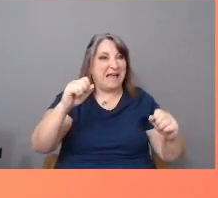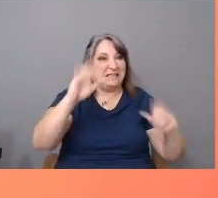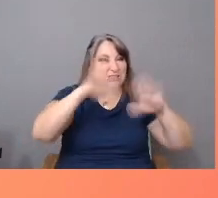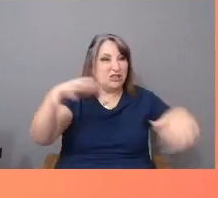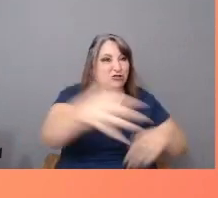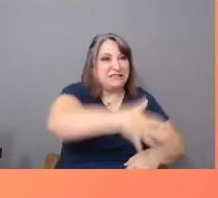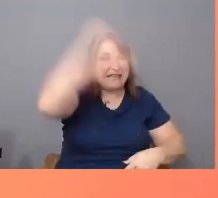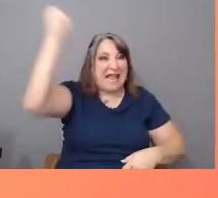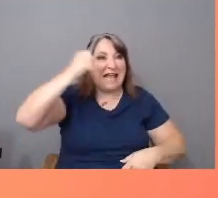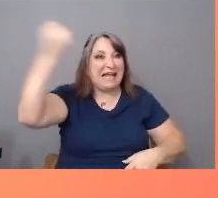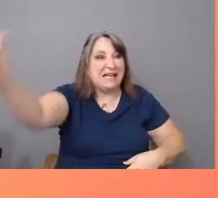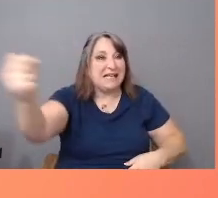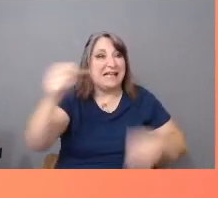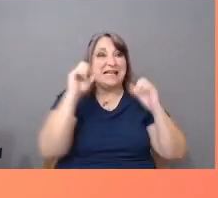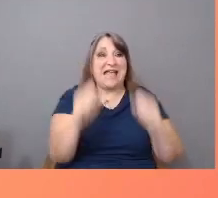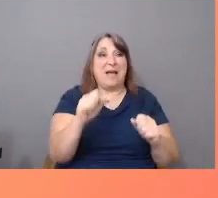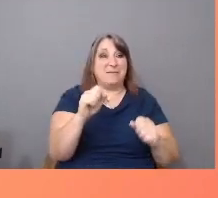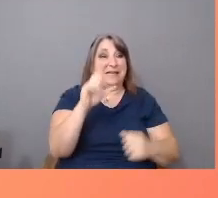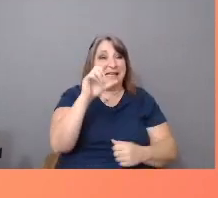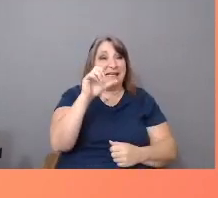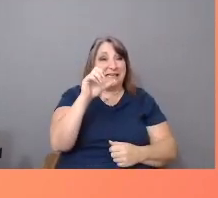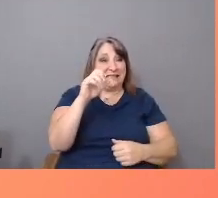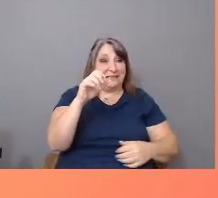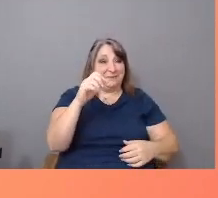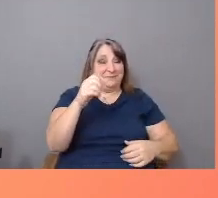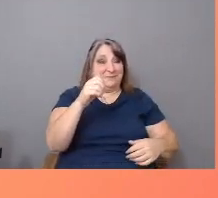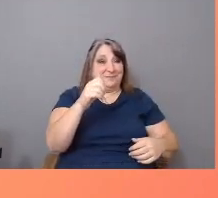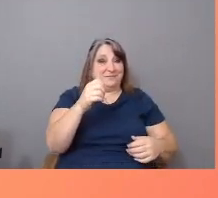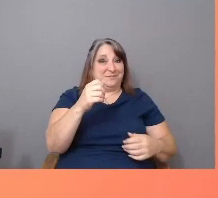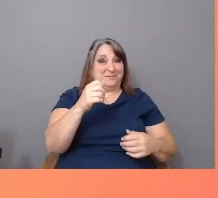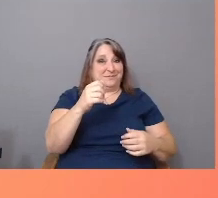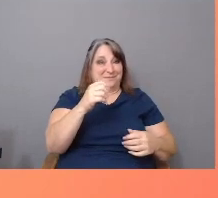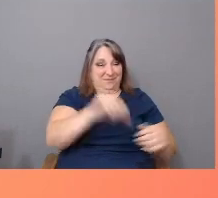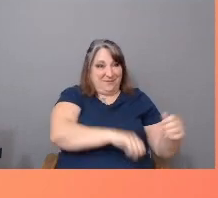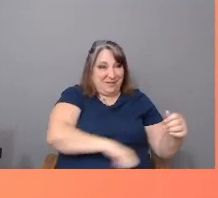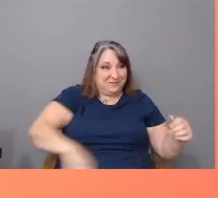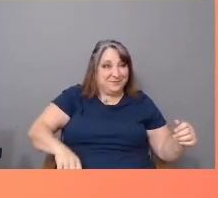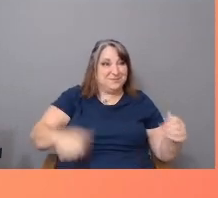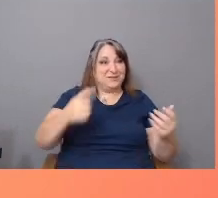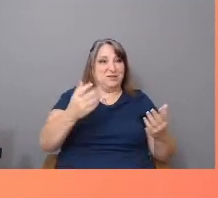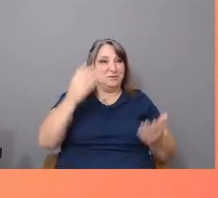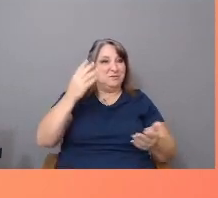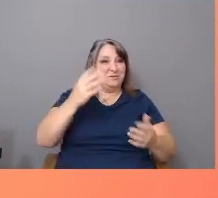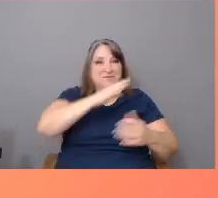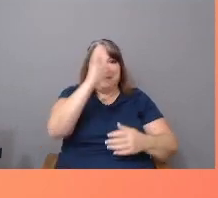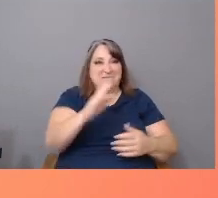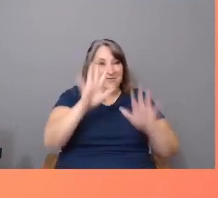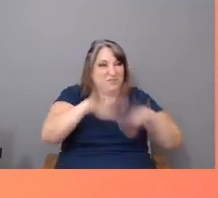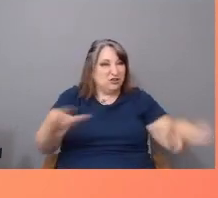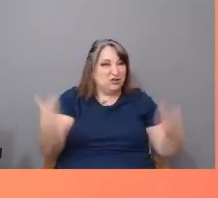as is allegedly happening in Georgia, her child in a cage.